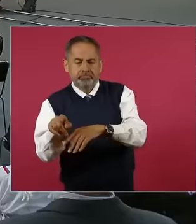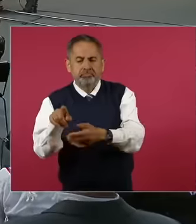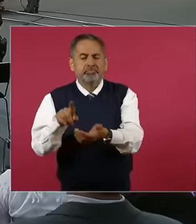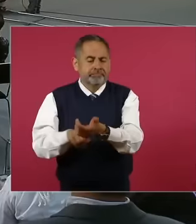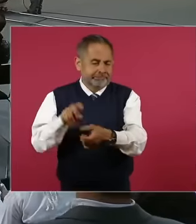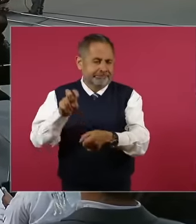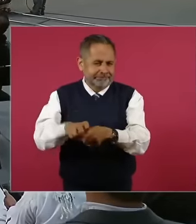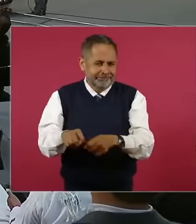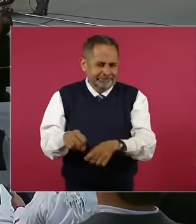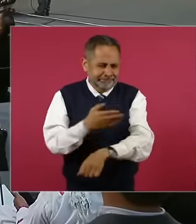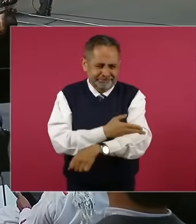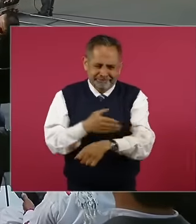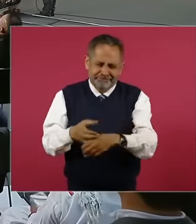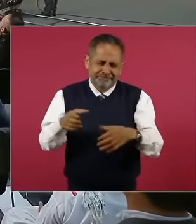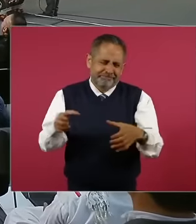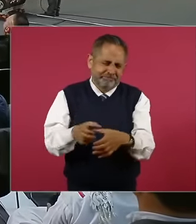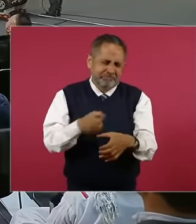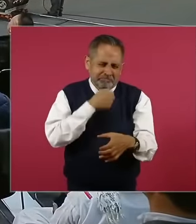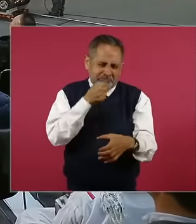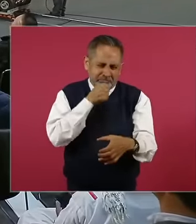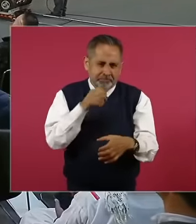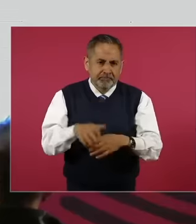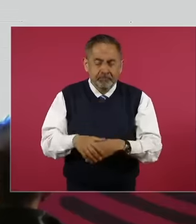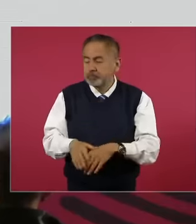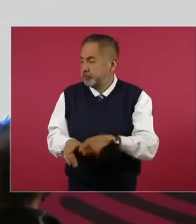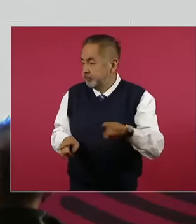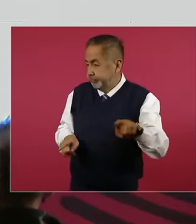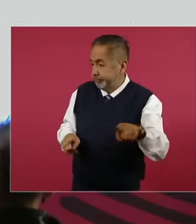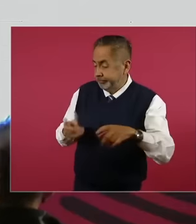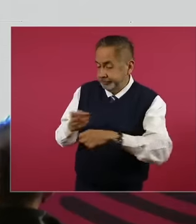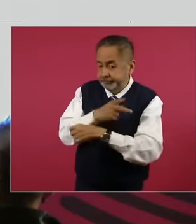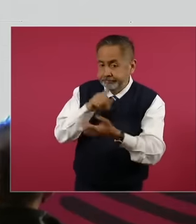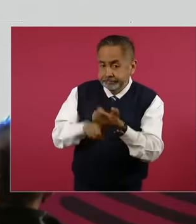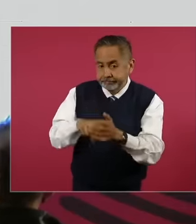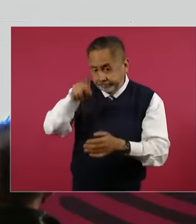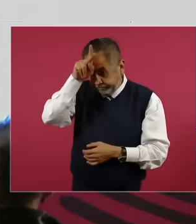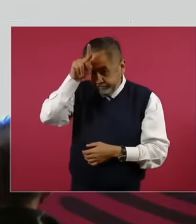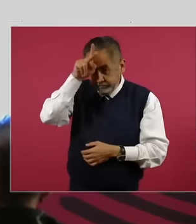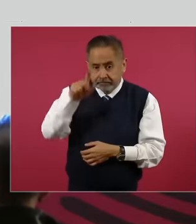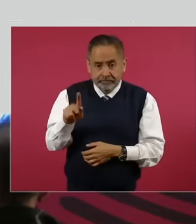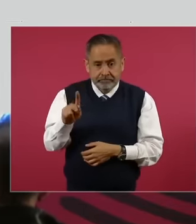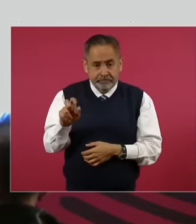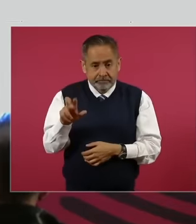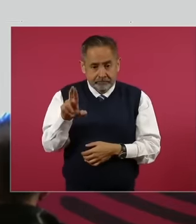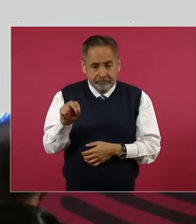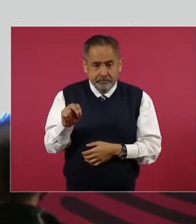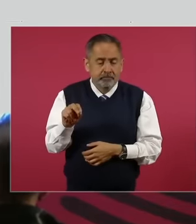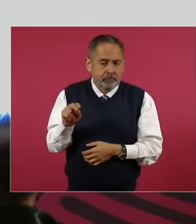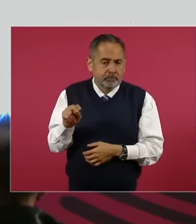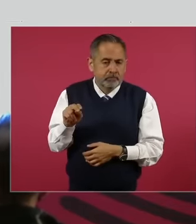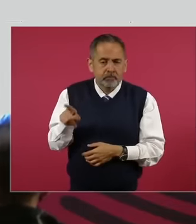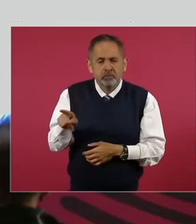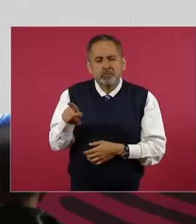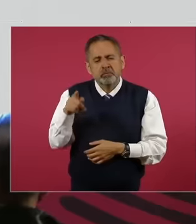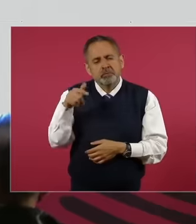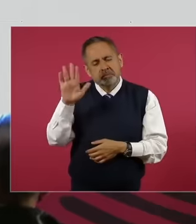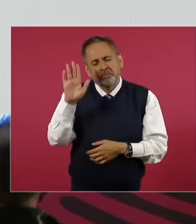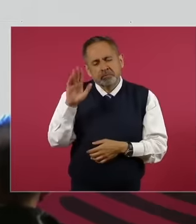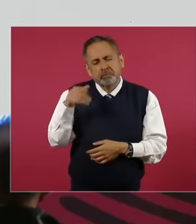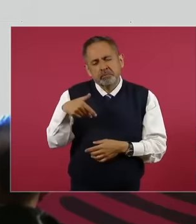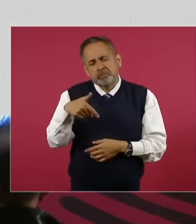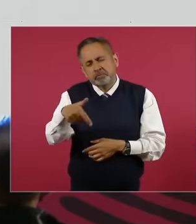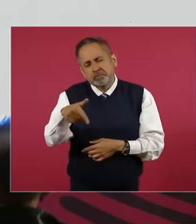miserable house this in Peru in a stage of sunset